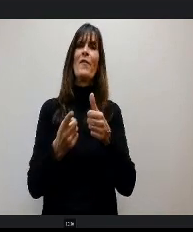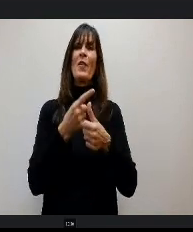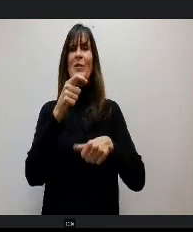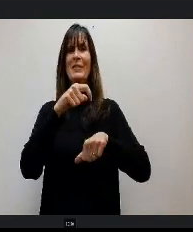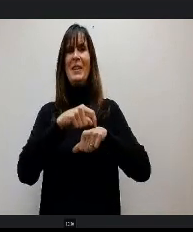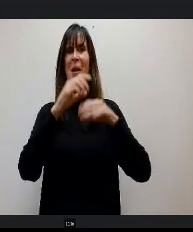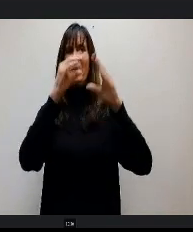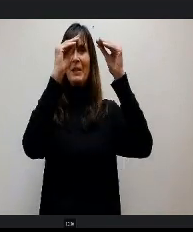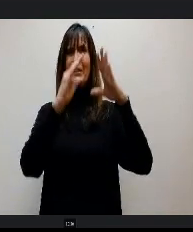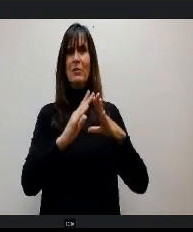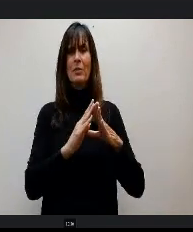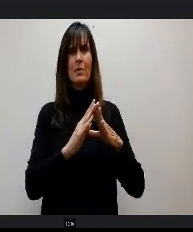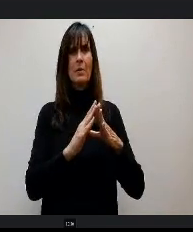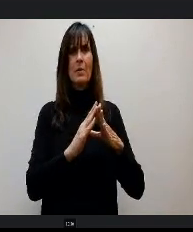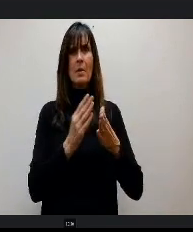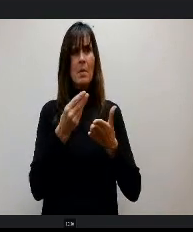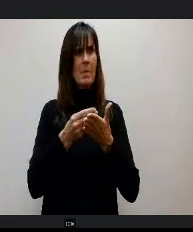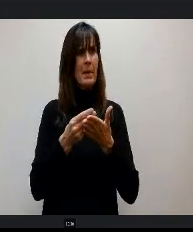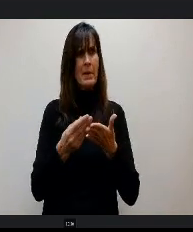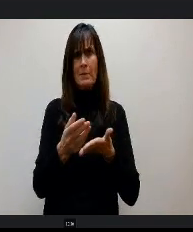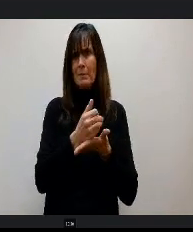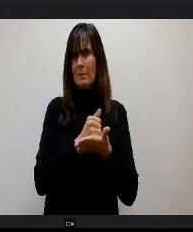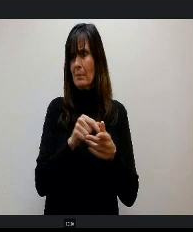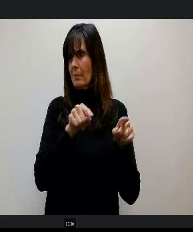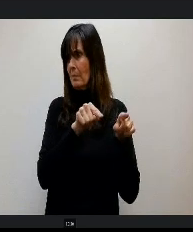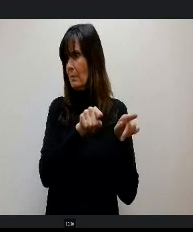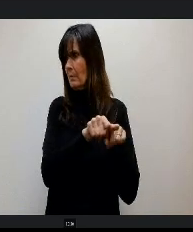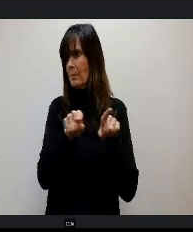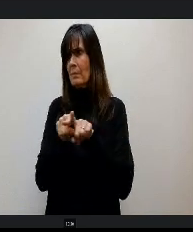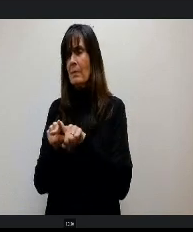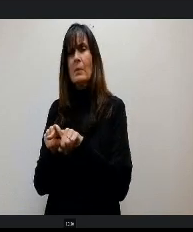same as a first year teacher who just became a second year teacher that t would not be adequate.